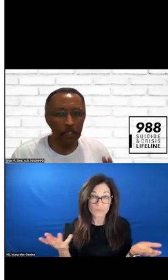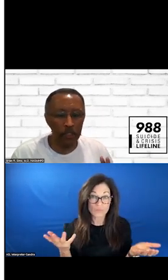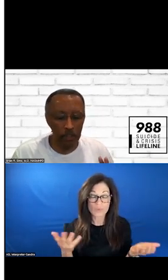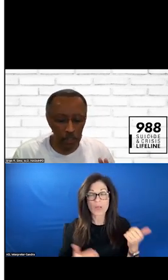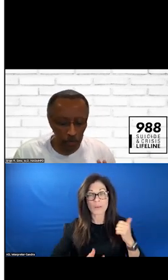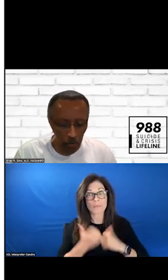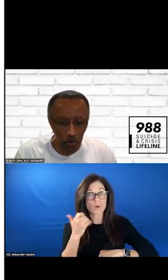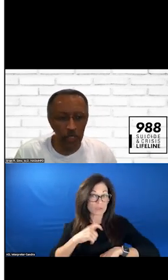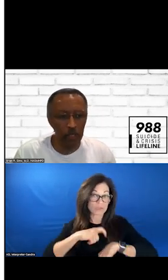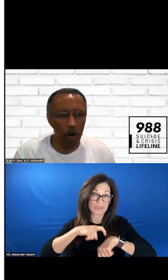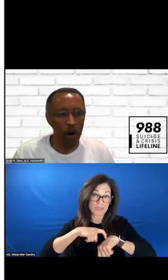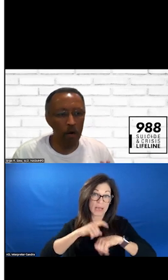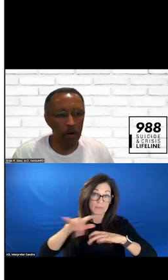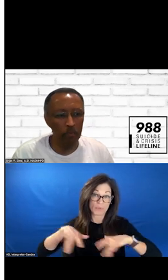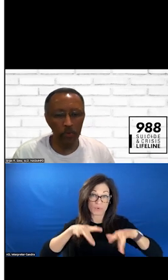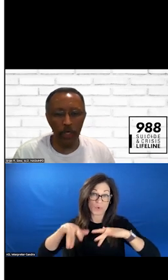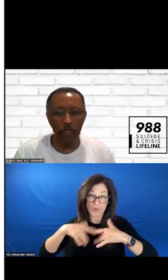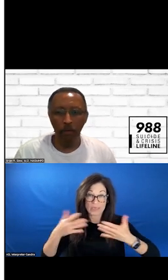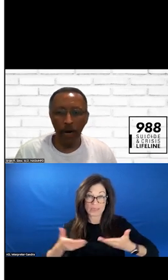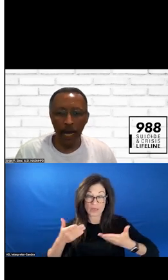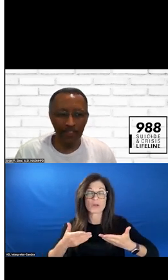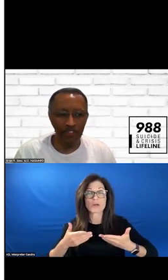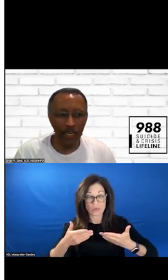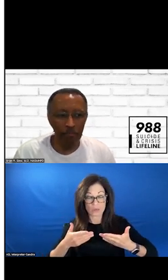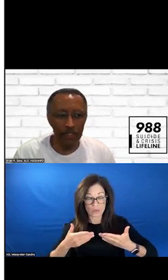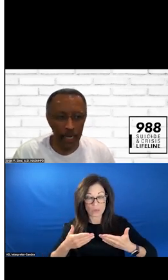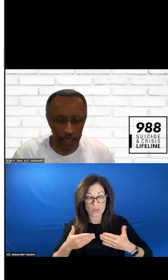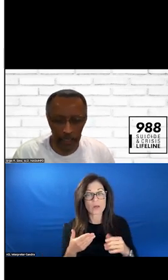THE RECORDINGS ARE ON BOARD BY THE SAME DAY.